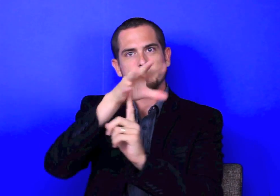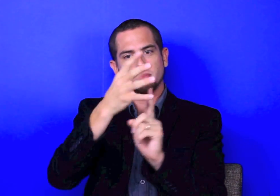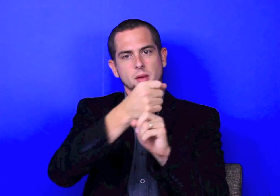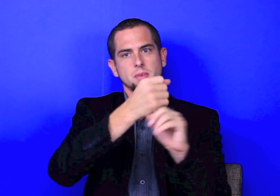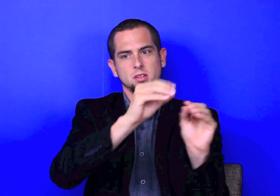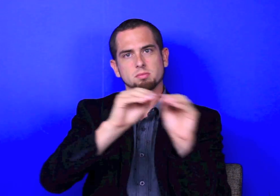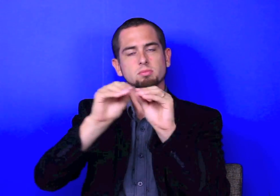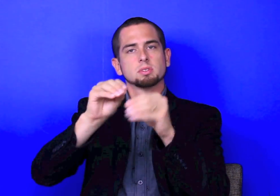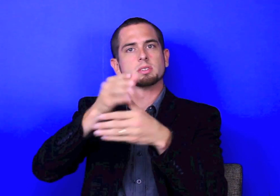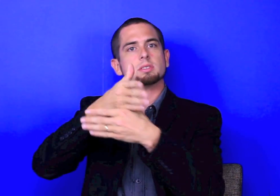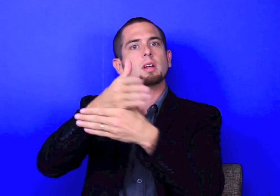That kind of topic is always in the air, but never recorded.